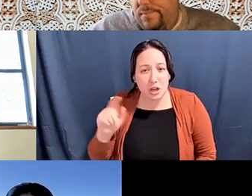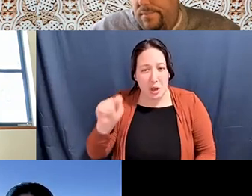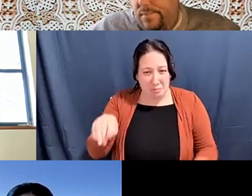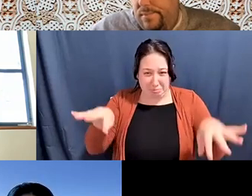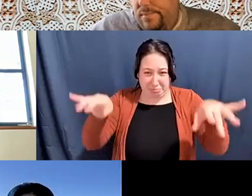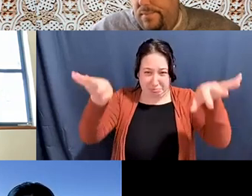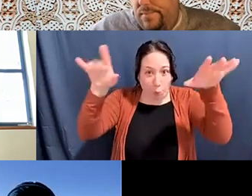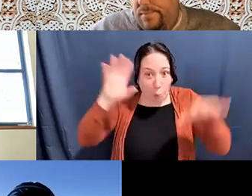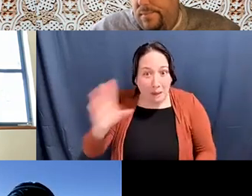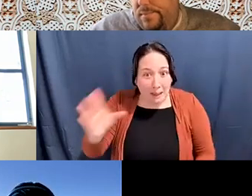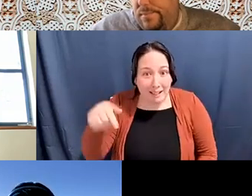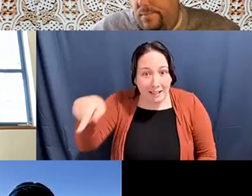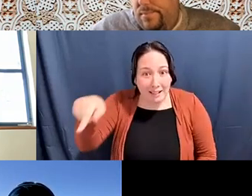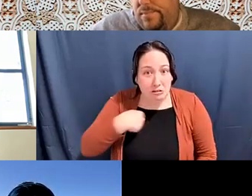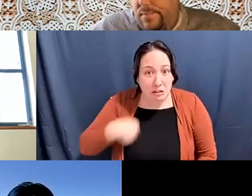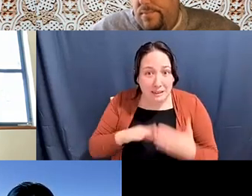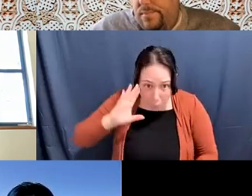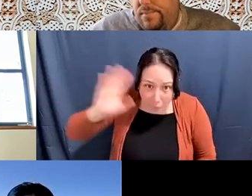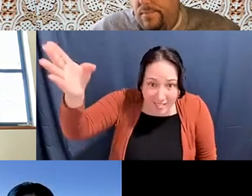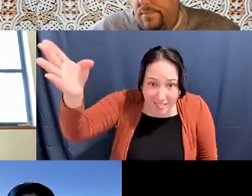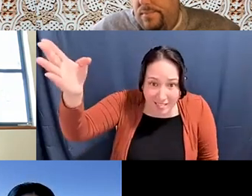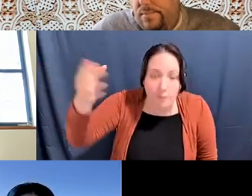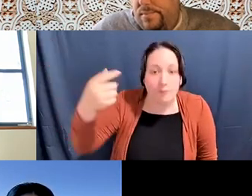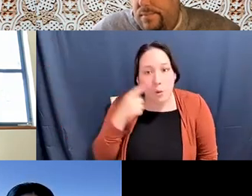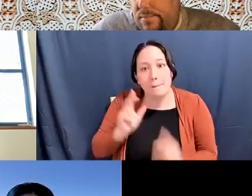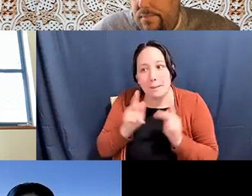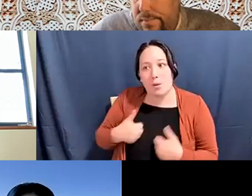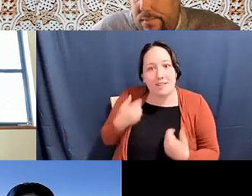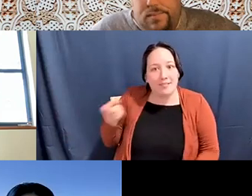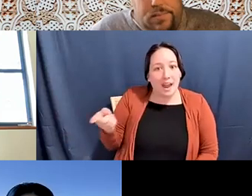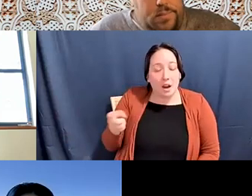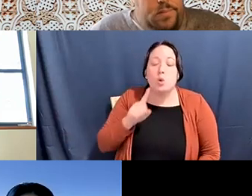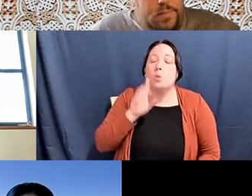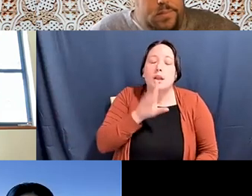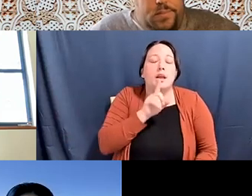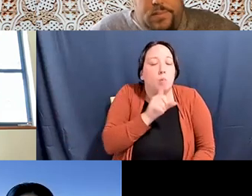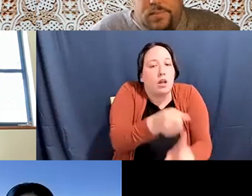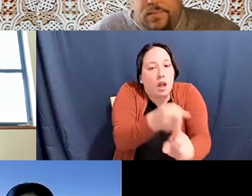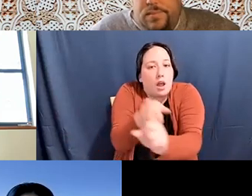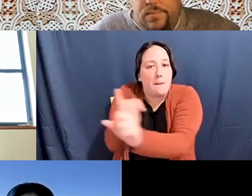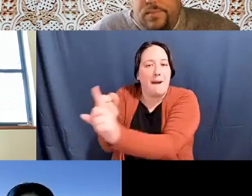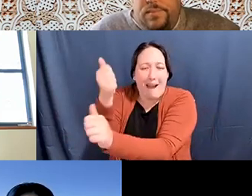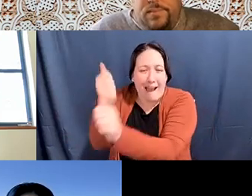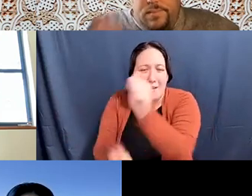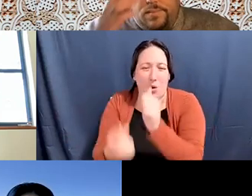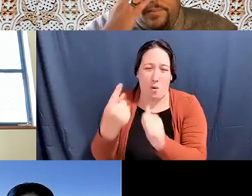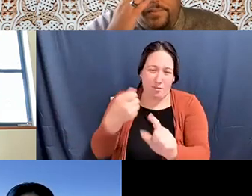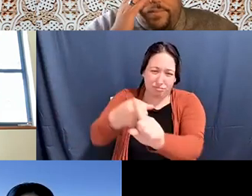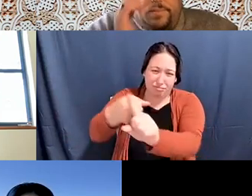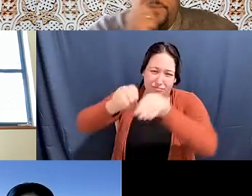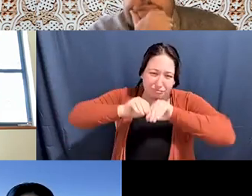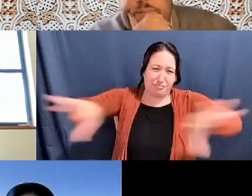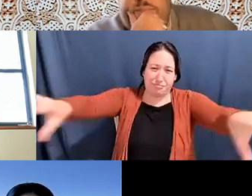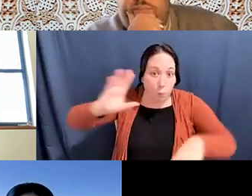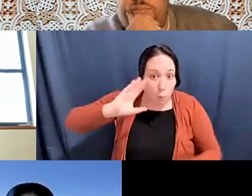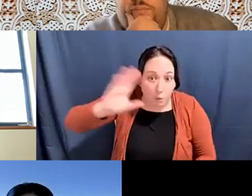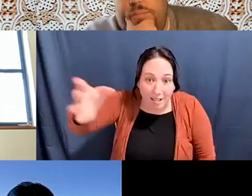pam tau lee: in... in.. for the Chinese residents in Chinatown. It's... it's... it's and all of these different things, from food security to... to